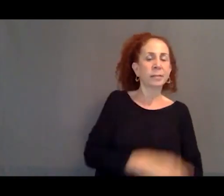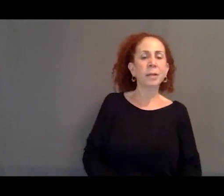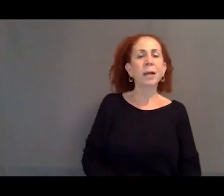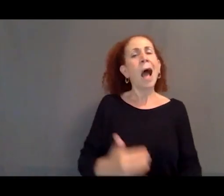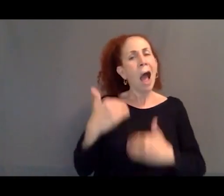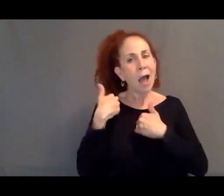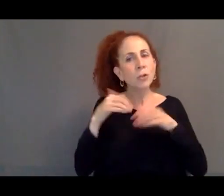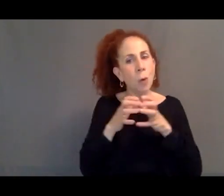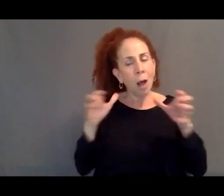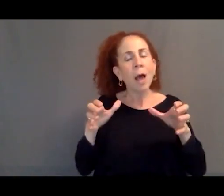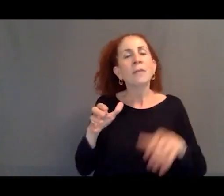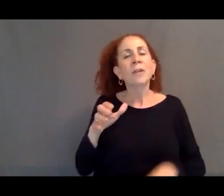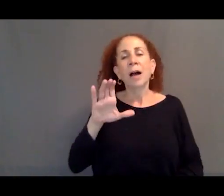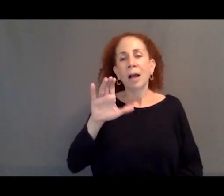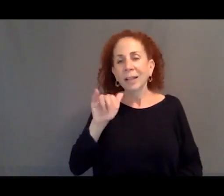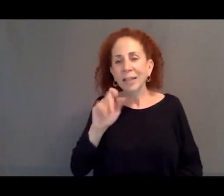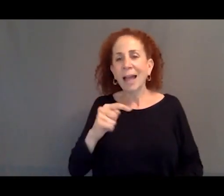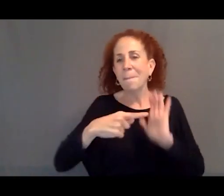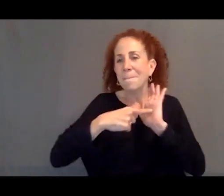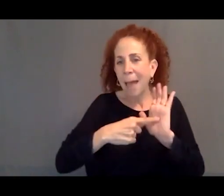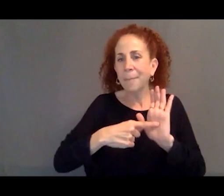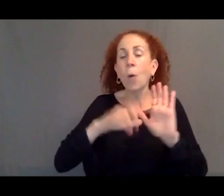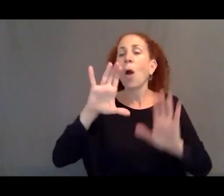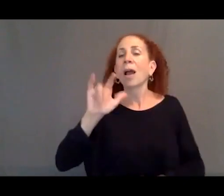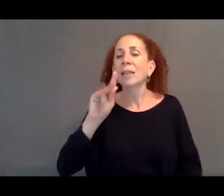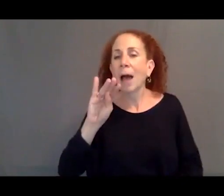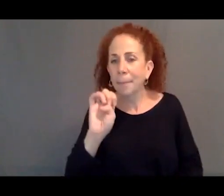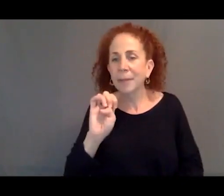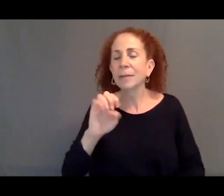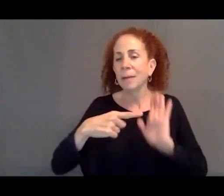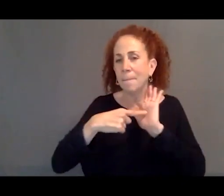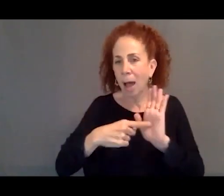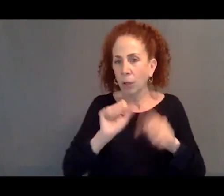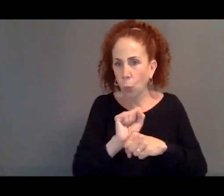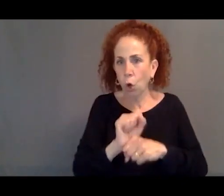work, and you get some really freaky predictions.